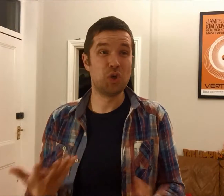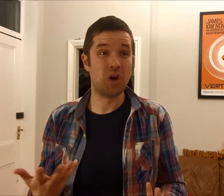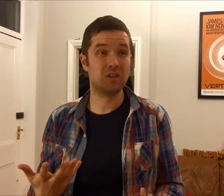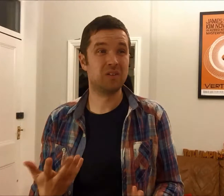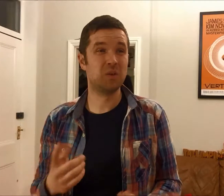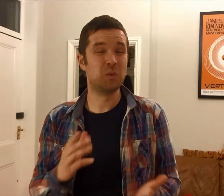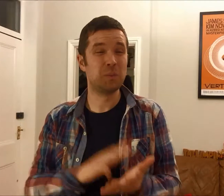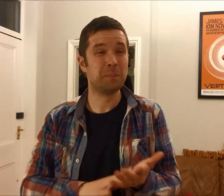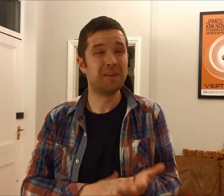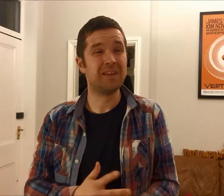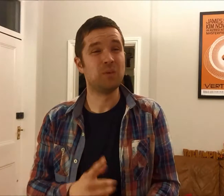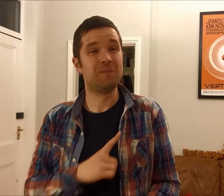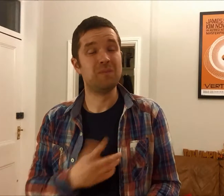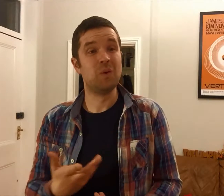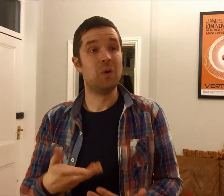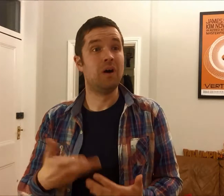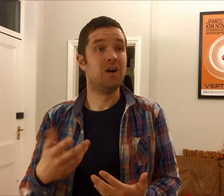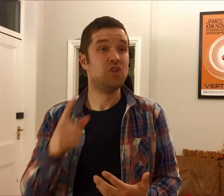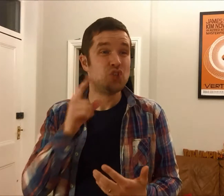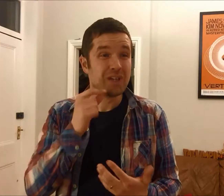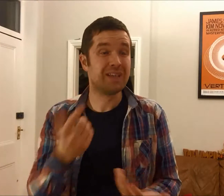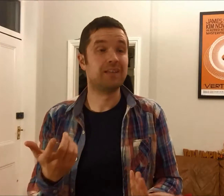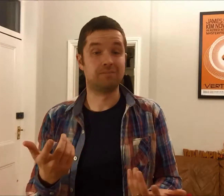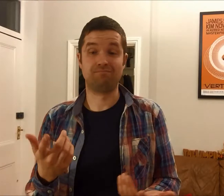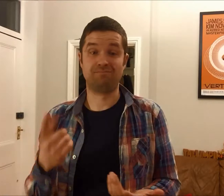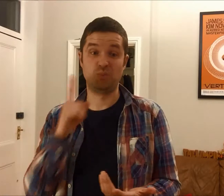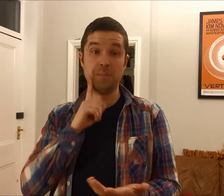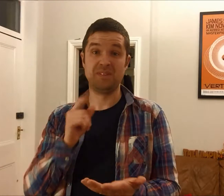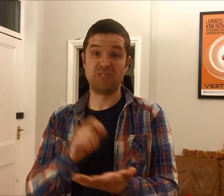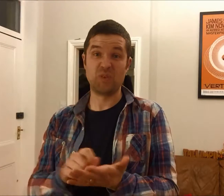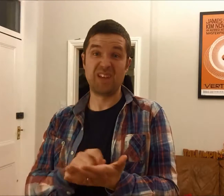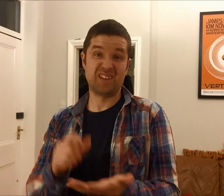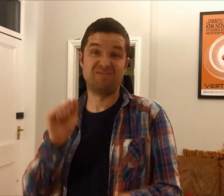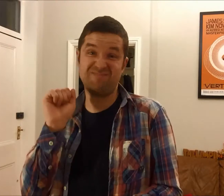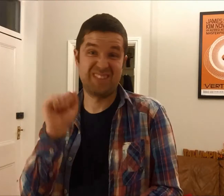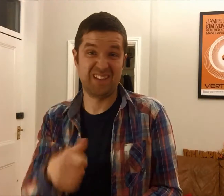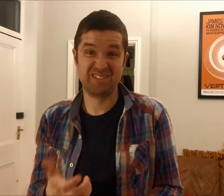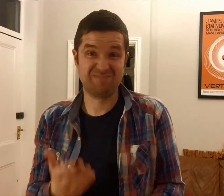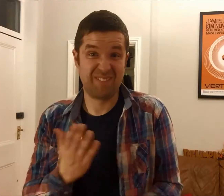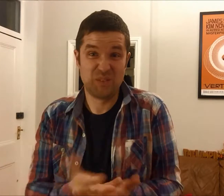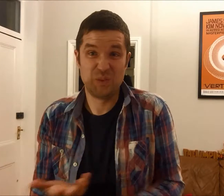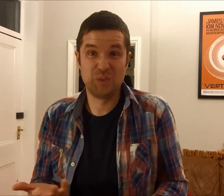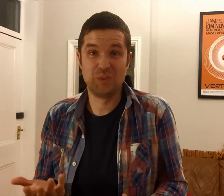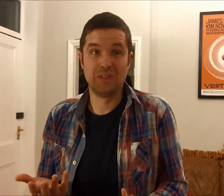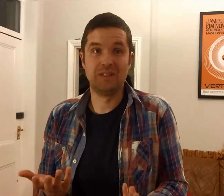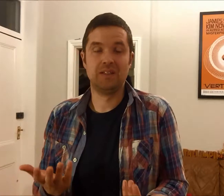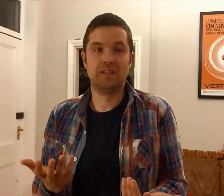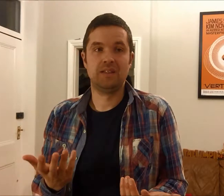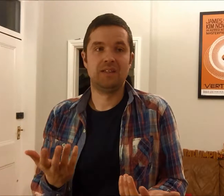So the girl couldn't quite believe that her notetaker had to leave because of a little chicken and the notetaker said, yes, she was sorry